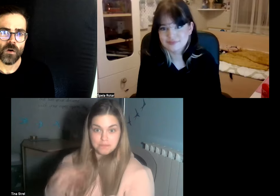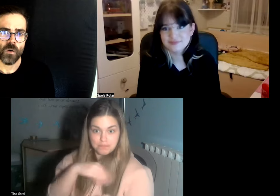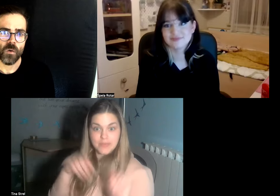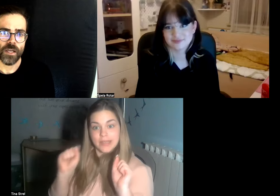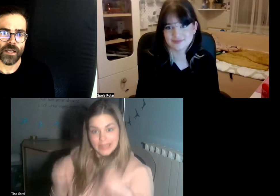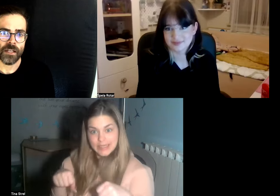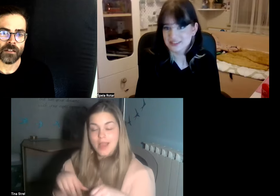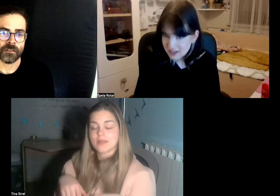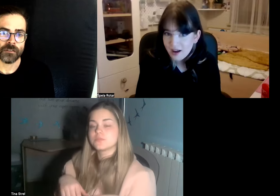we can